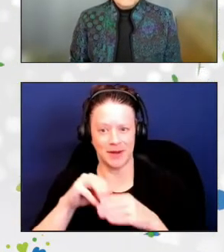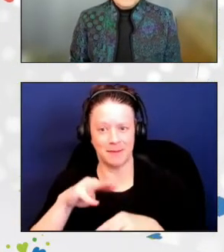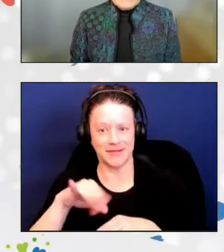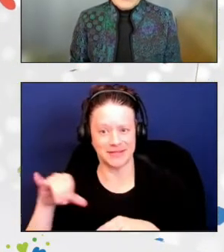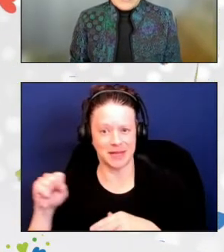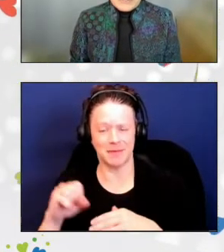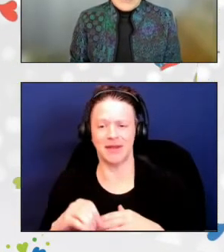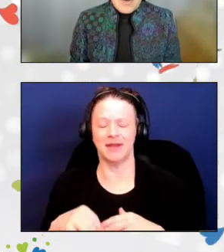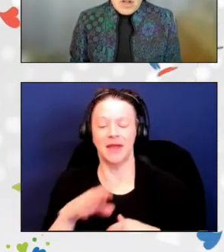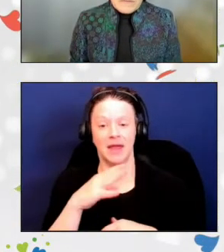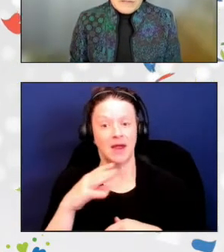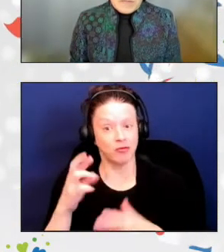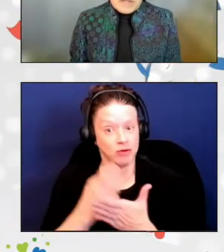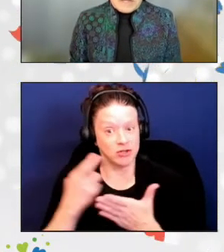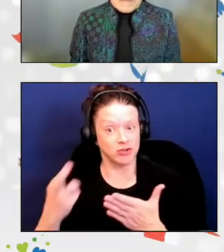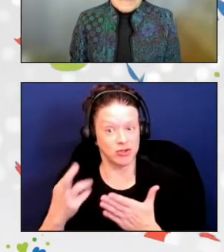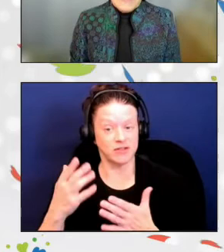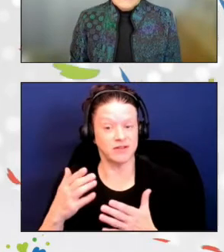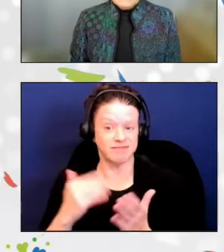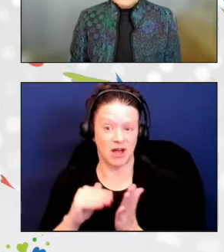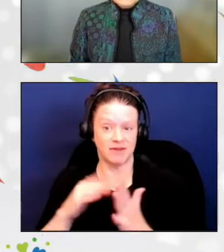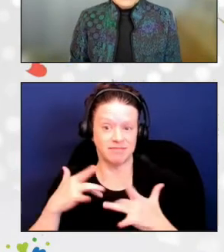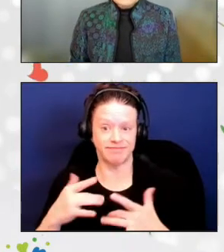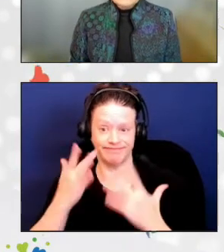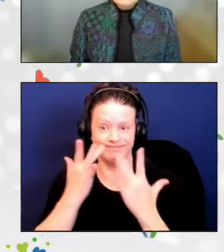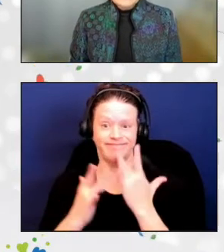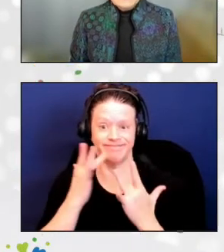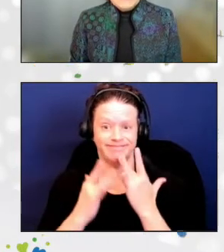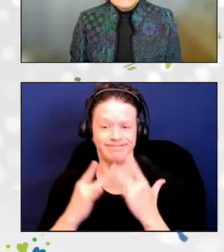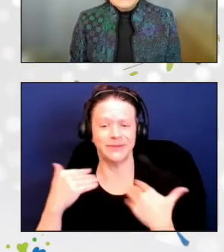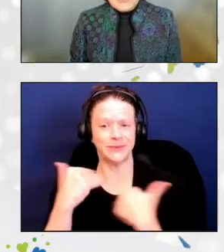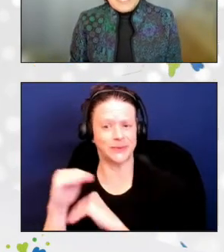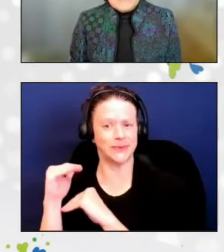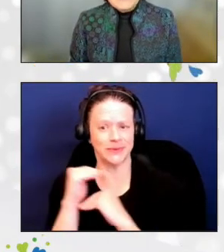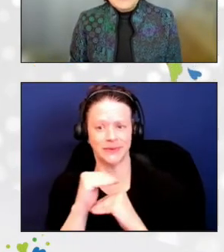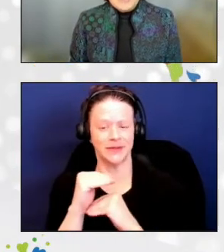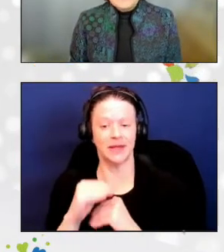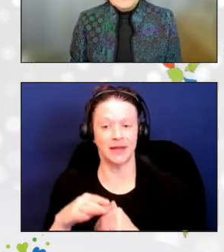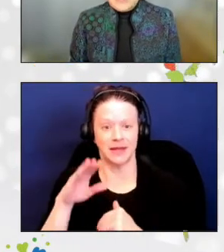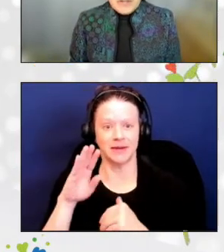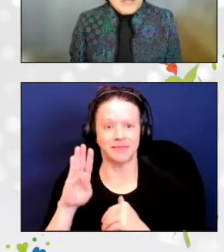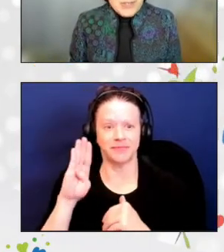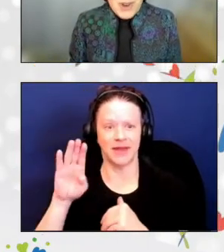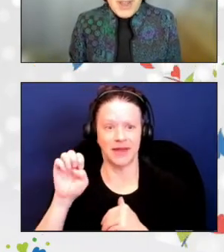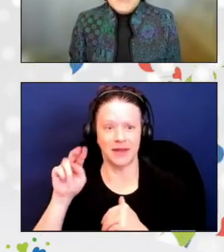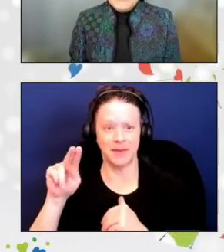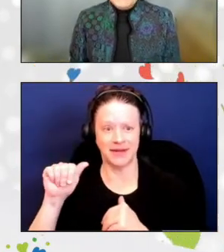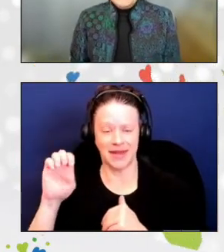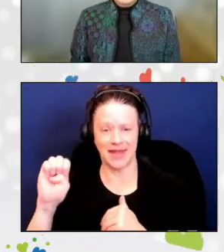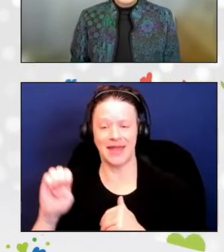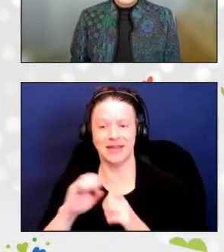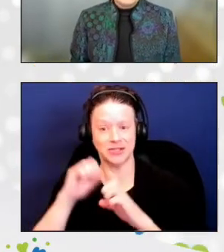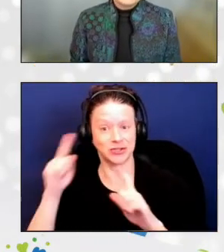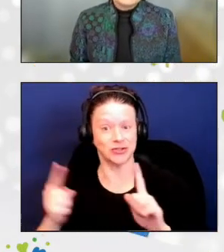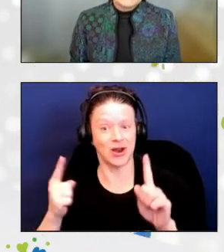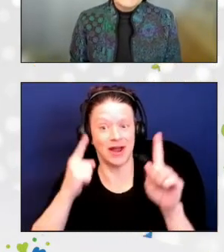where resources are often limited. In addition, Benae strives to uplift her team